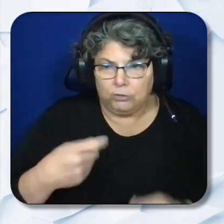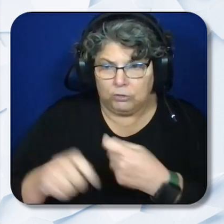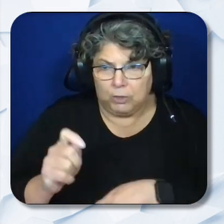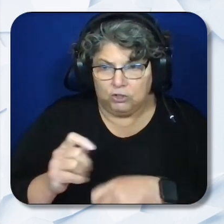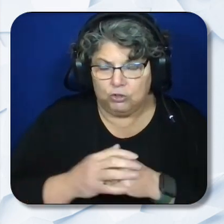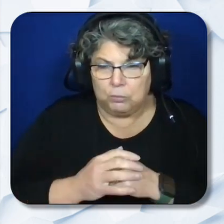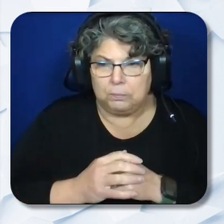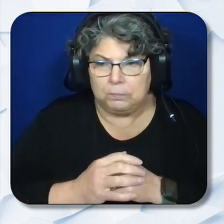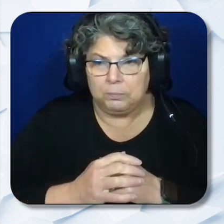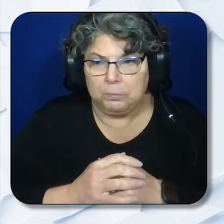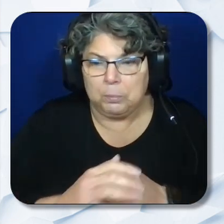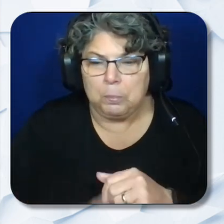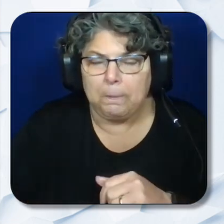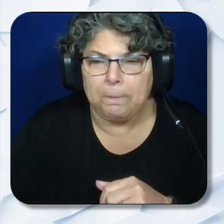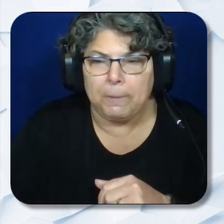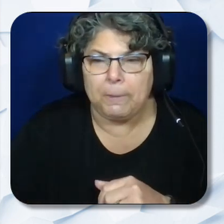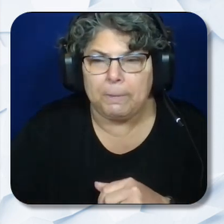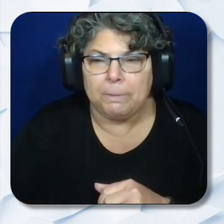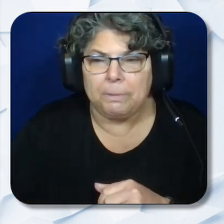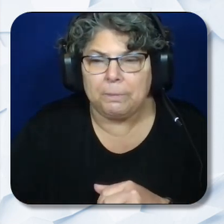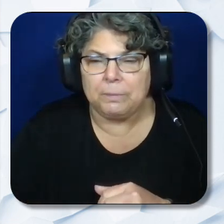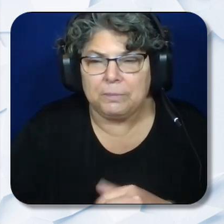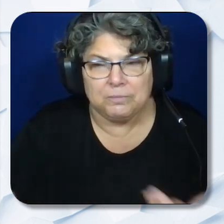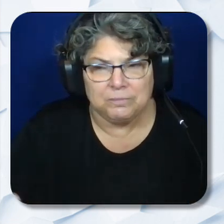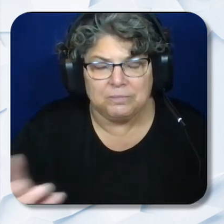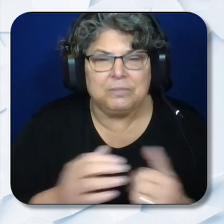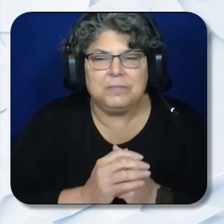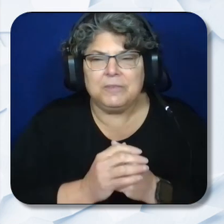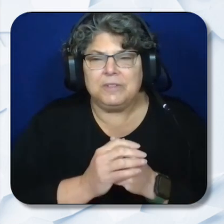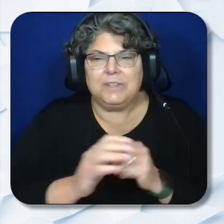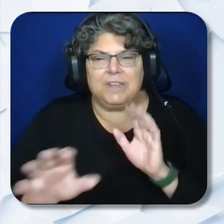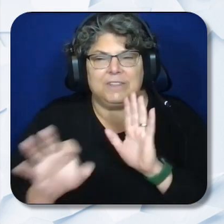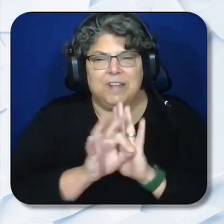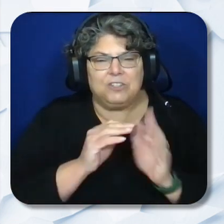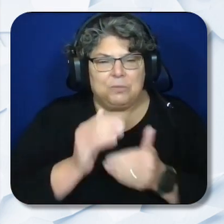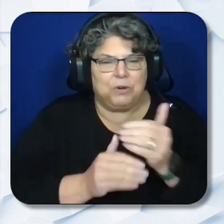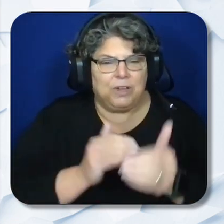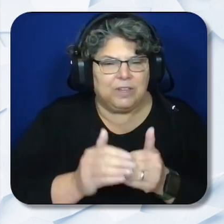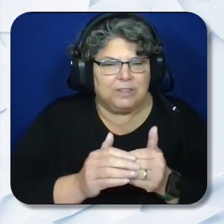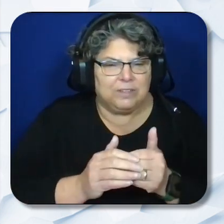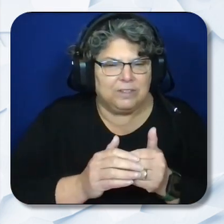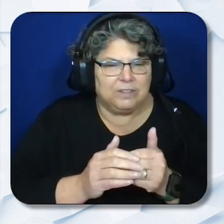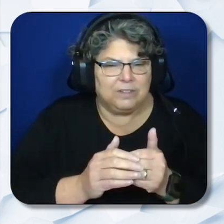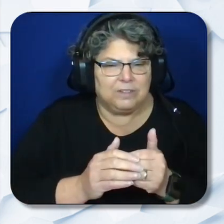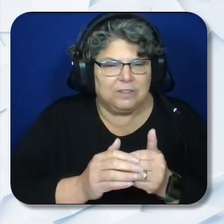Section 7 Selection Process. All applications will be screened to ensure the components as